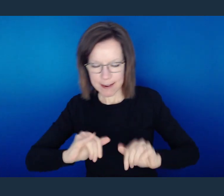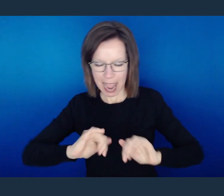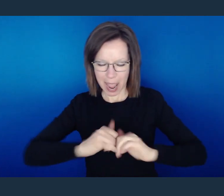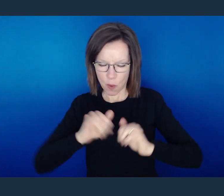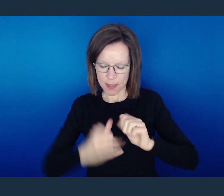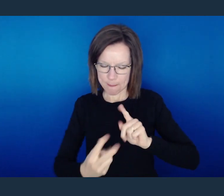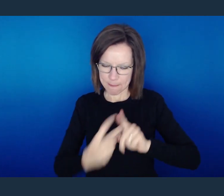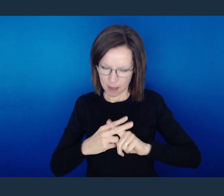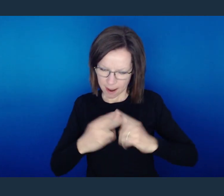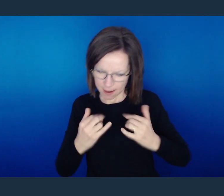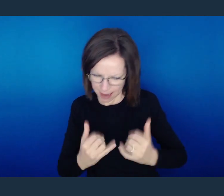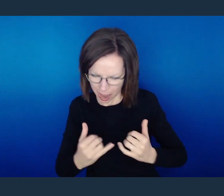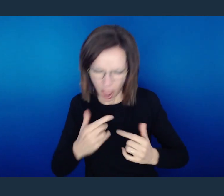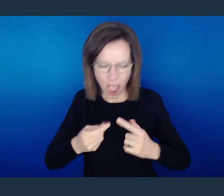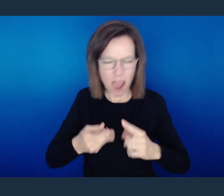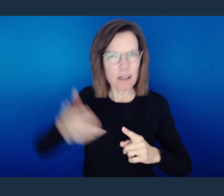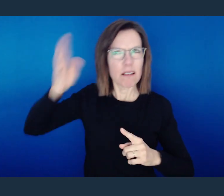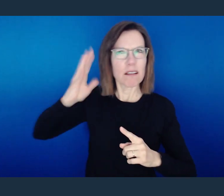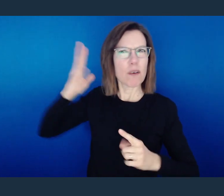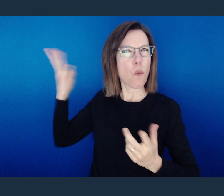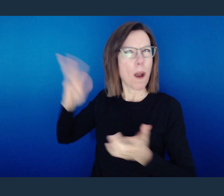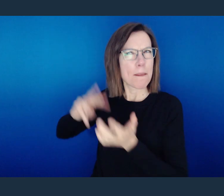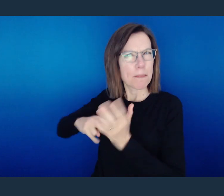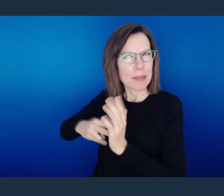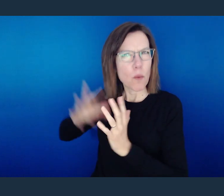not only to us now but what it meant in its original discourse.